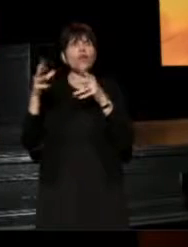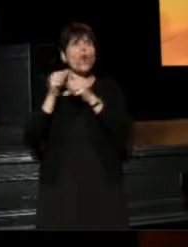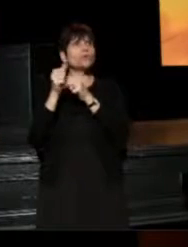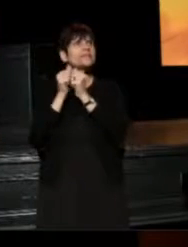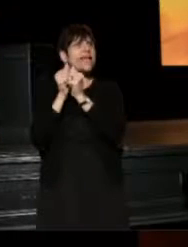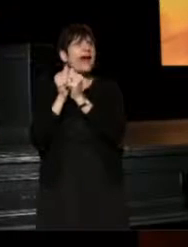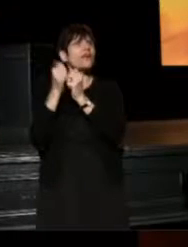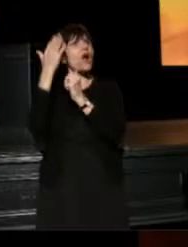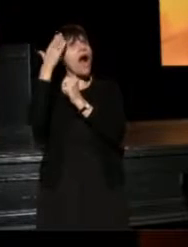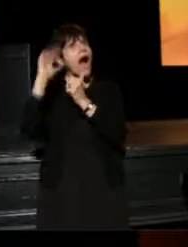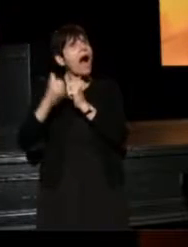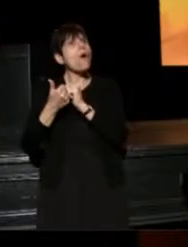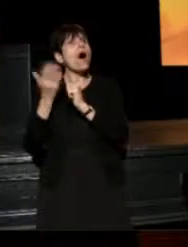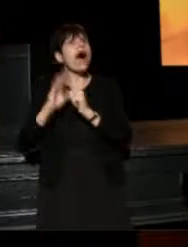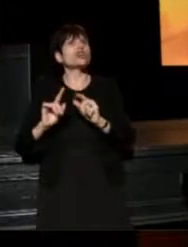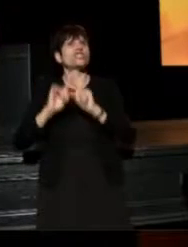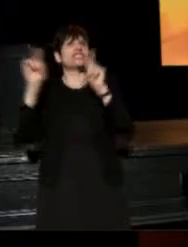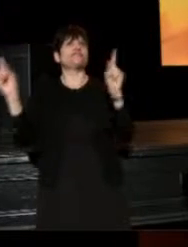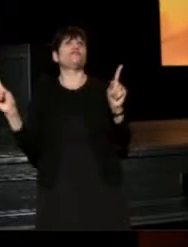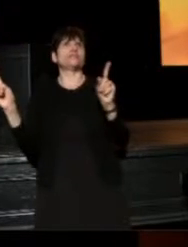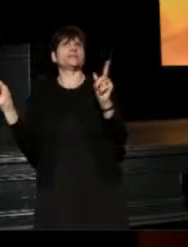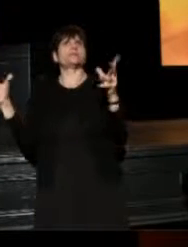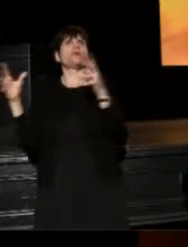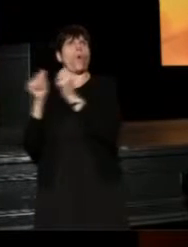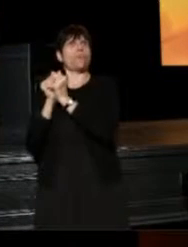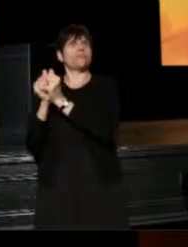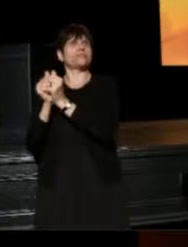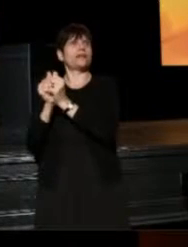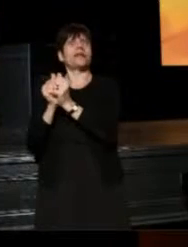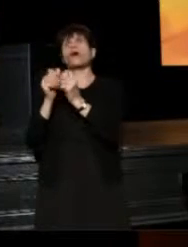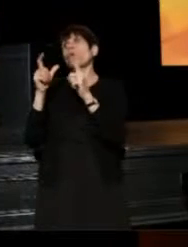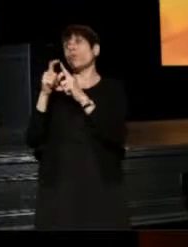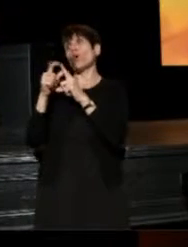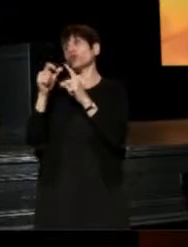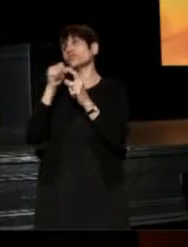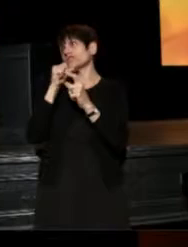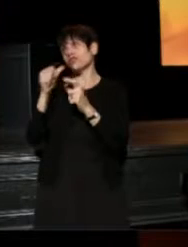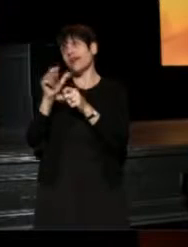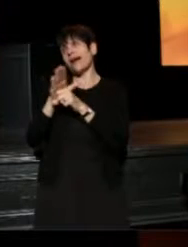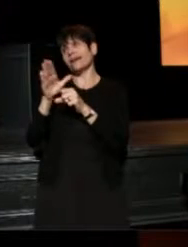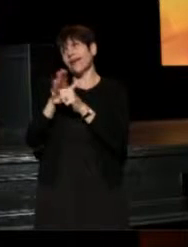Jim, words are not enough to properly thank a man of such eloquence.